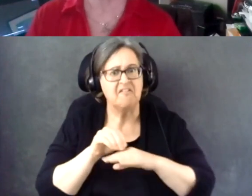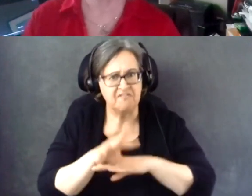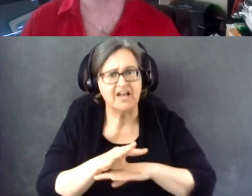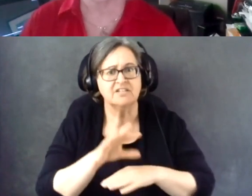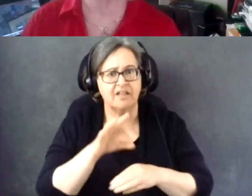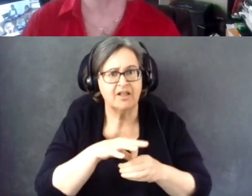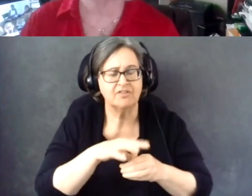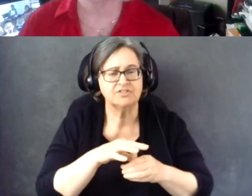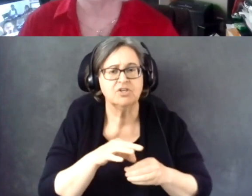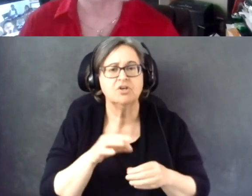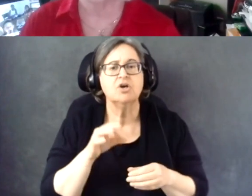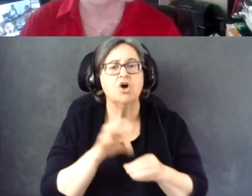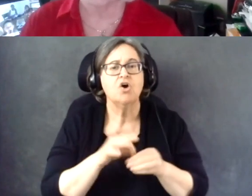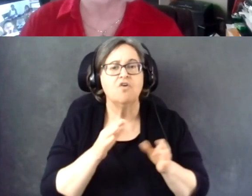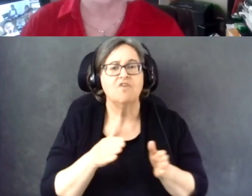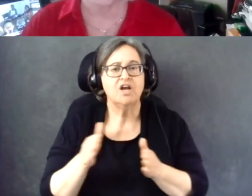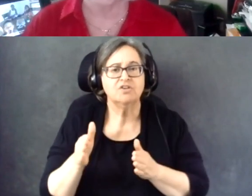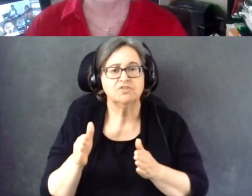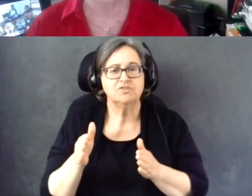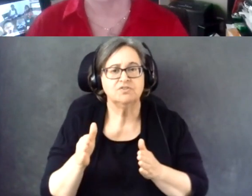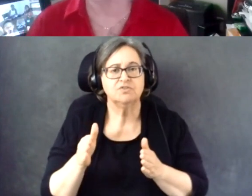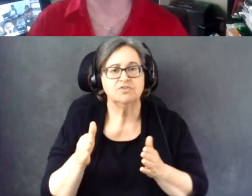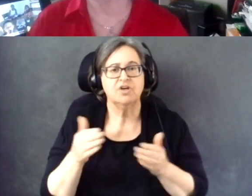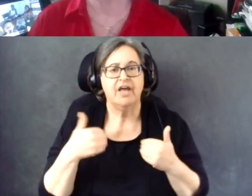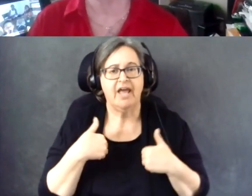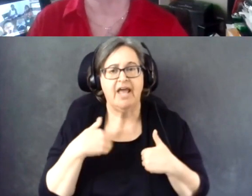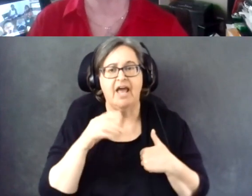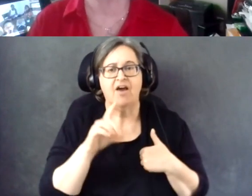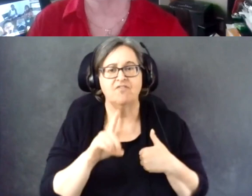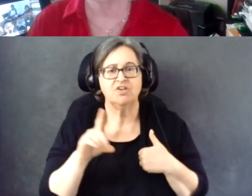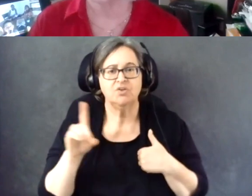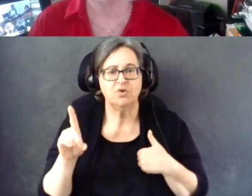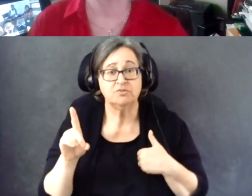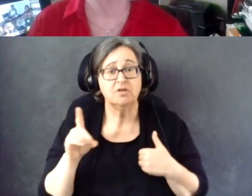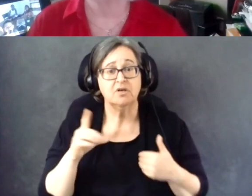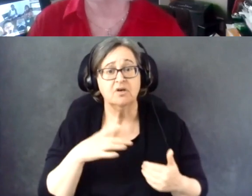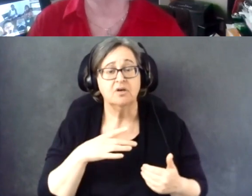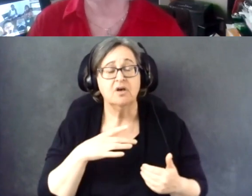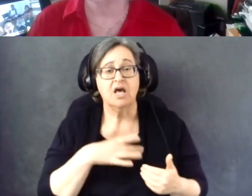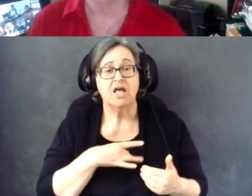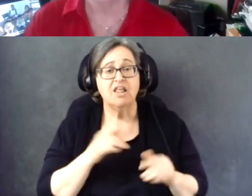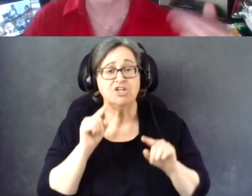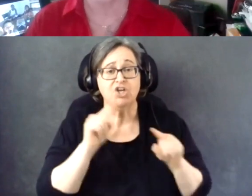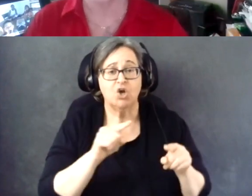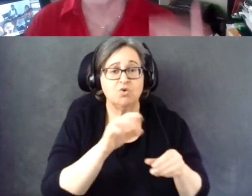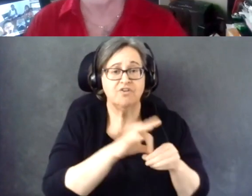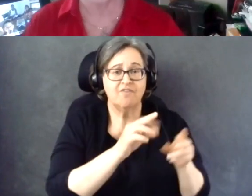Voters who have developmental disabilities like to vote at the polling location.